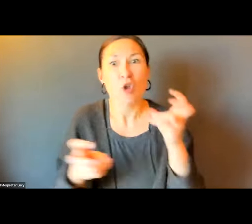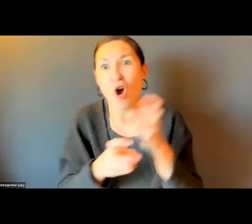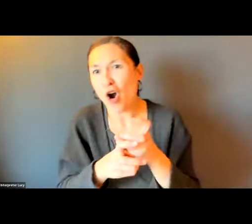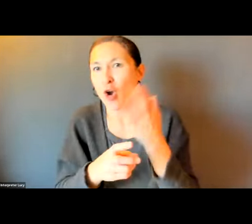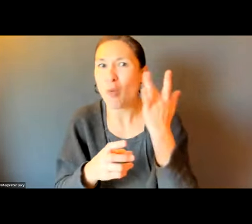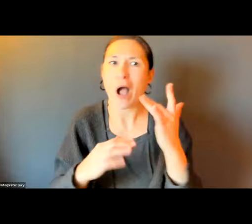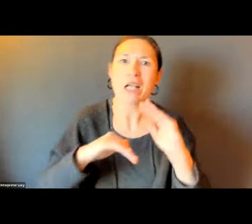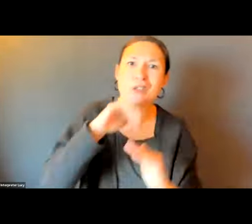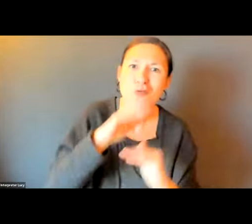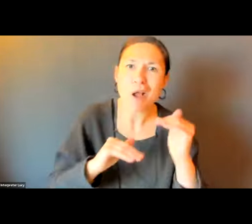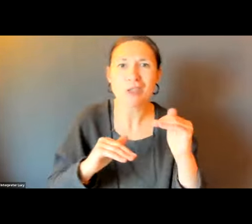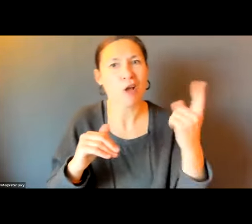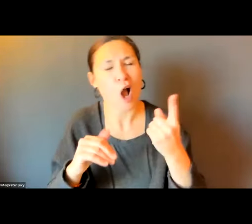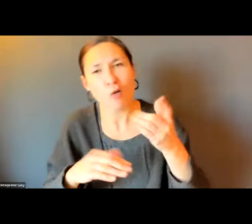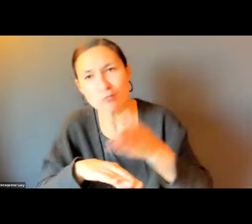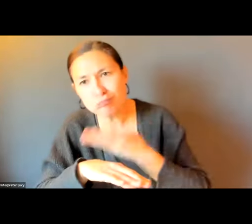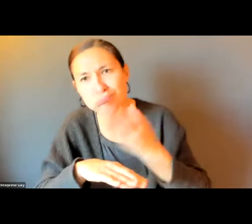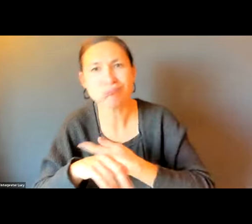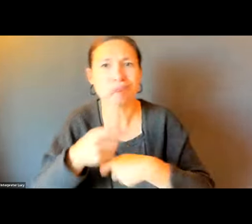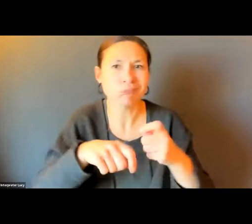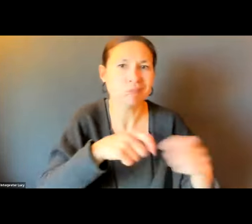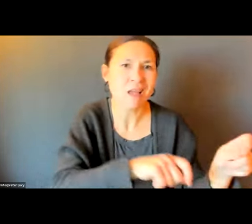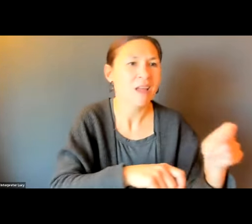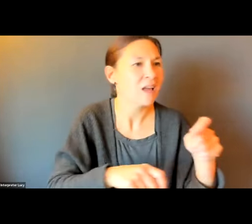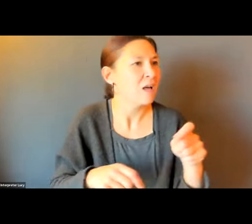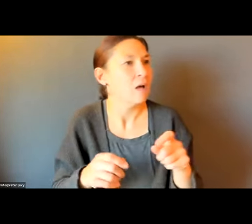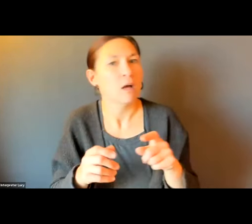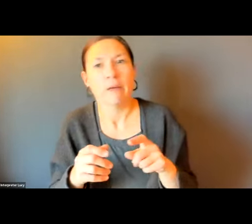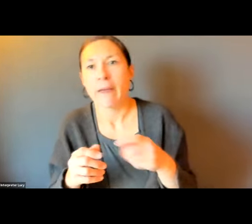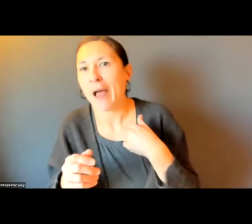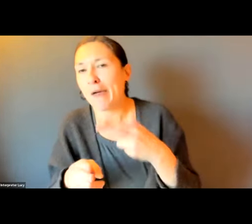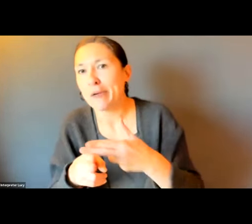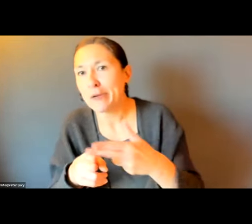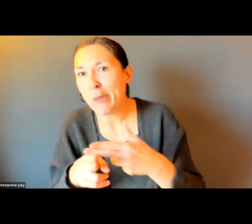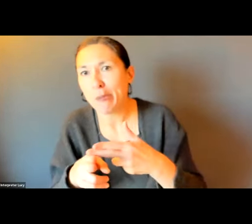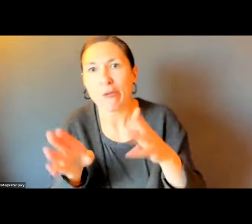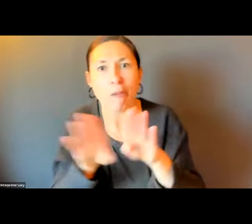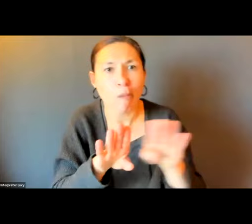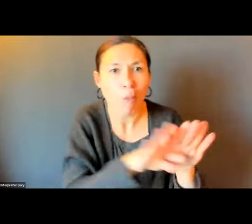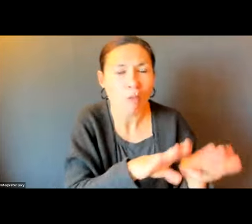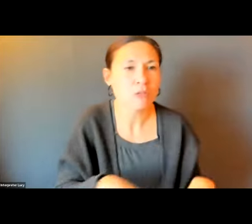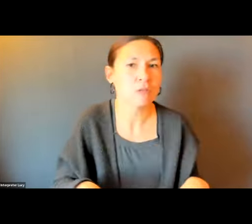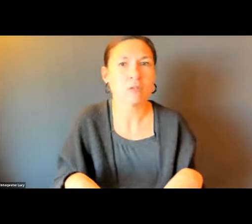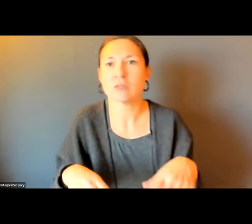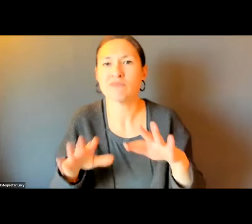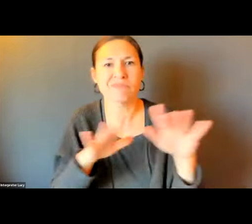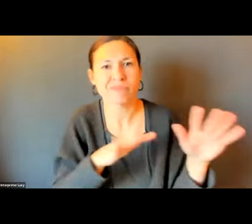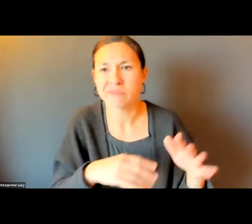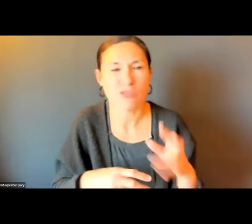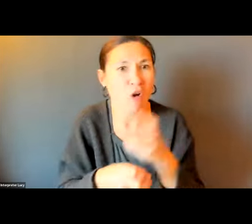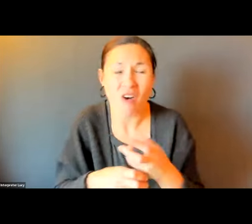AS YOU SAY, WITH CONSTRUCTION, STREET SCAPES, WE MOVE AND TRY TO IMPROVE.